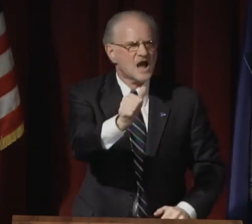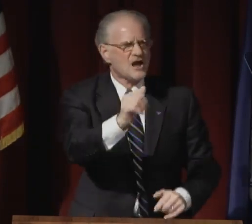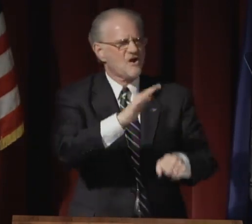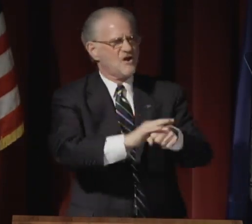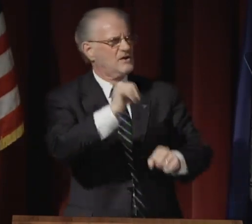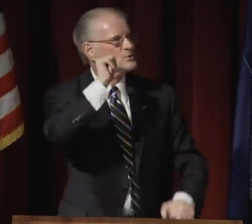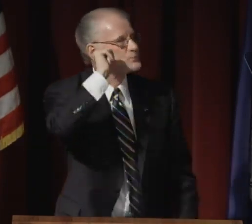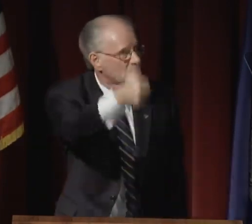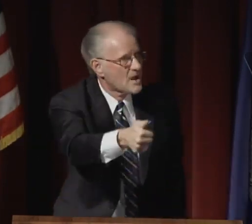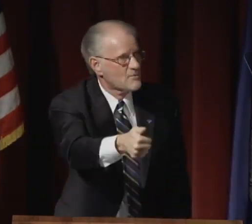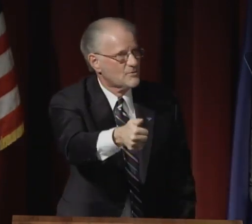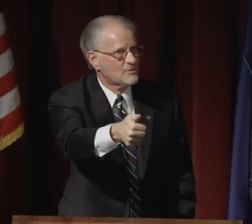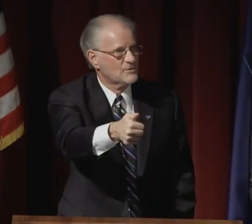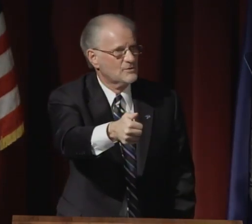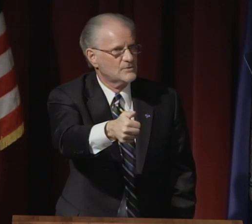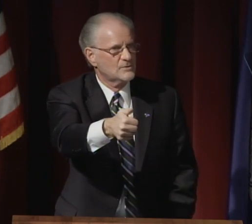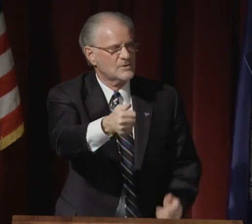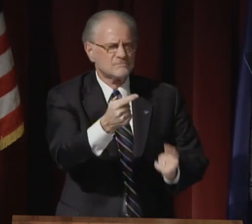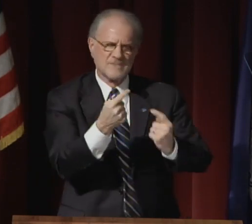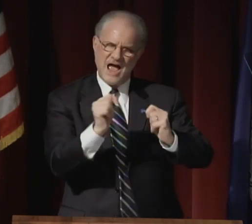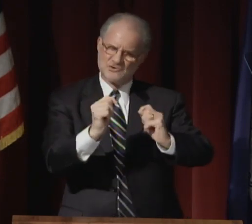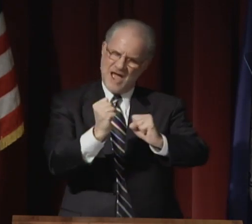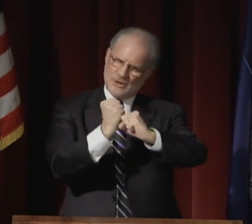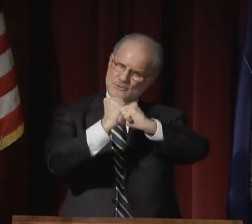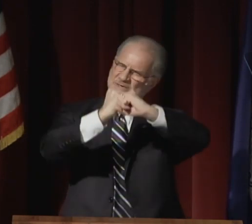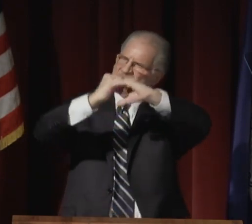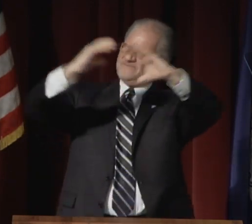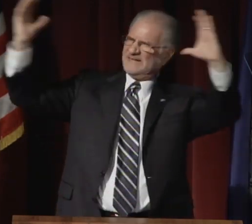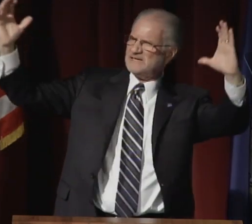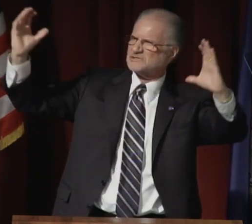And my perspective is not on tomorrow.